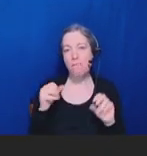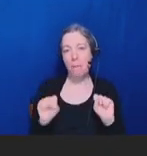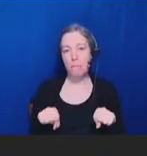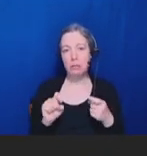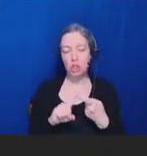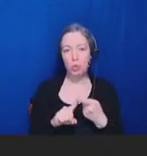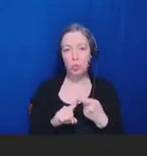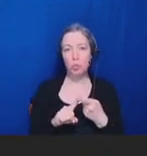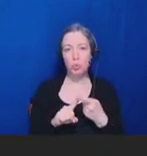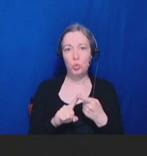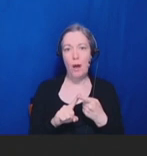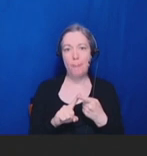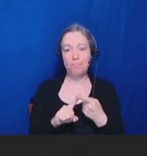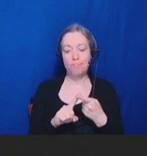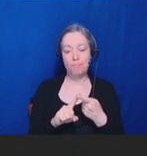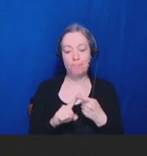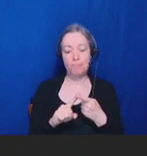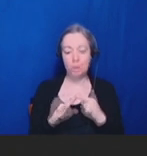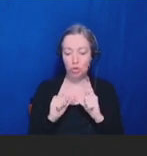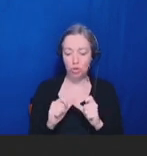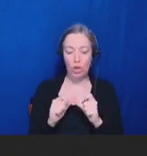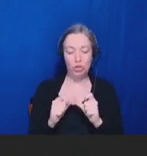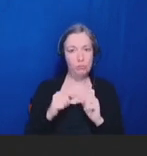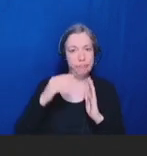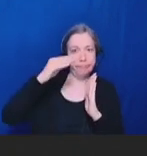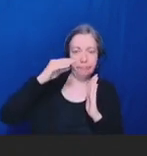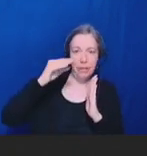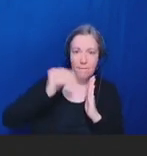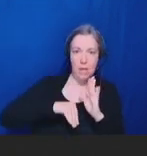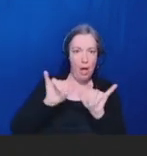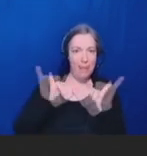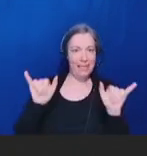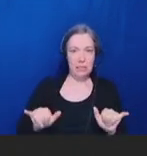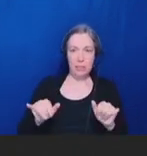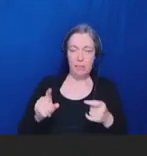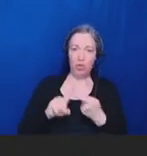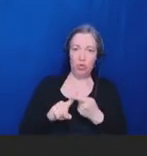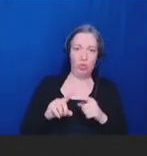systems and share data. Robert Hopkins, Jr.: Bob Swanson.